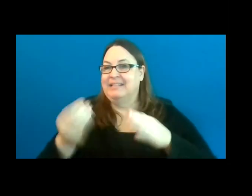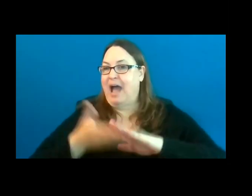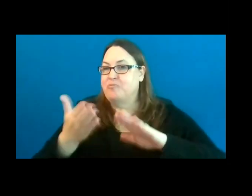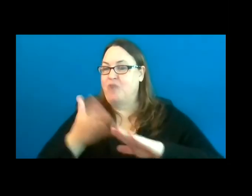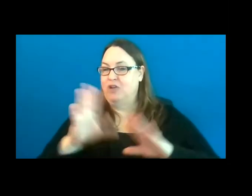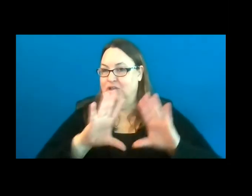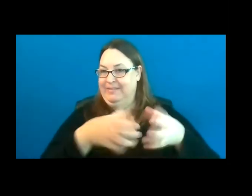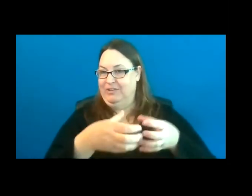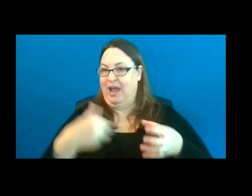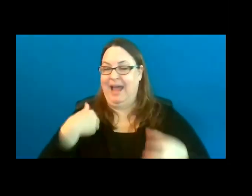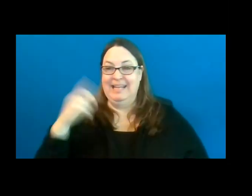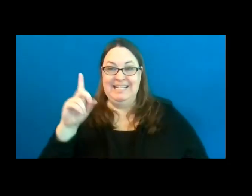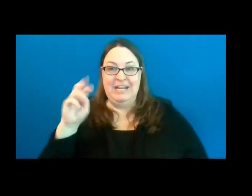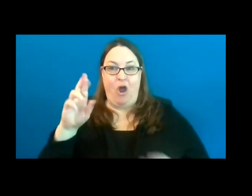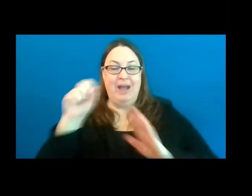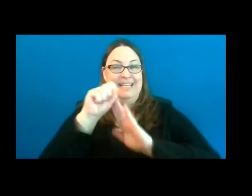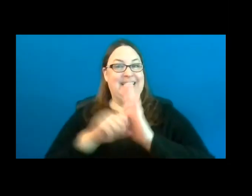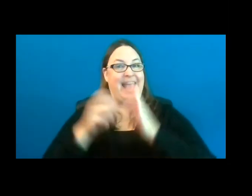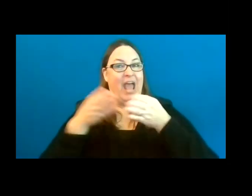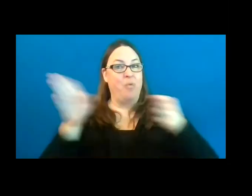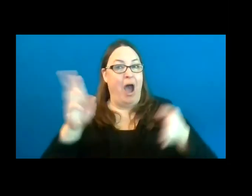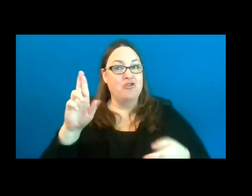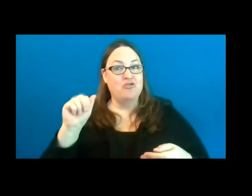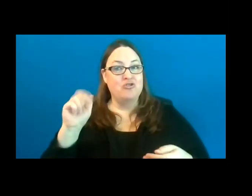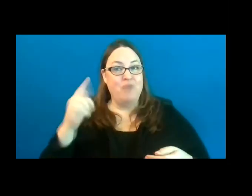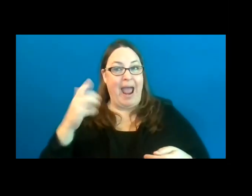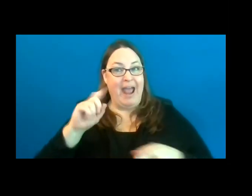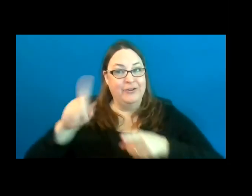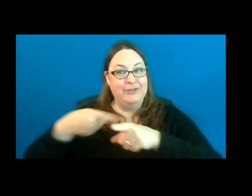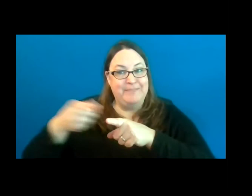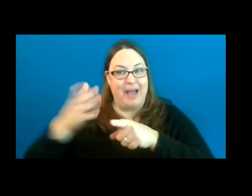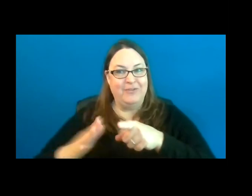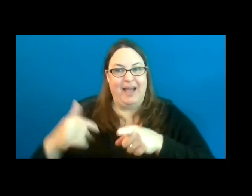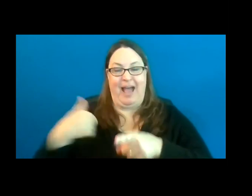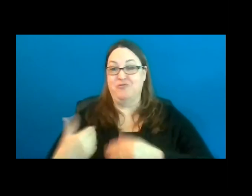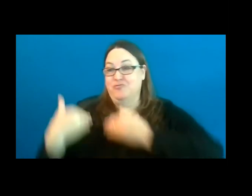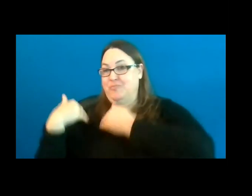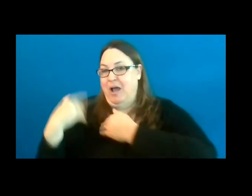I am the DNR's statewide range specialist, and I am responsible for evaluating target